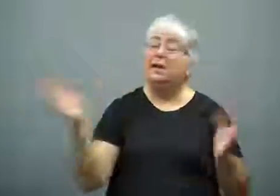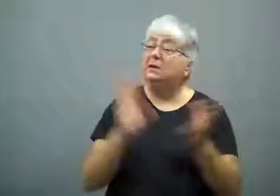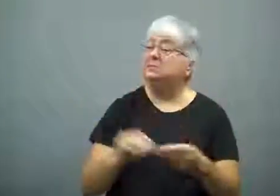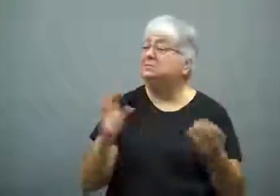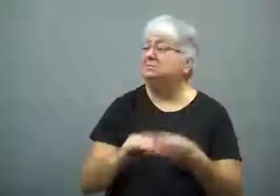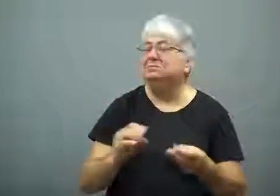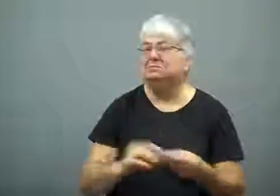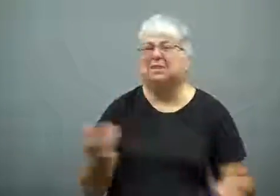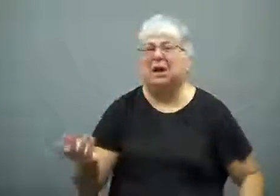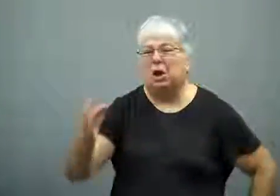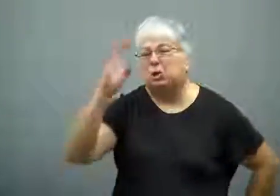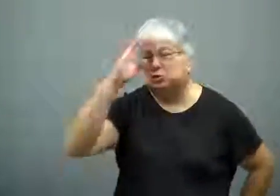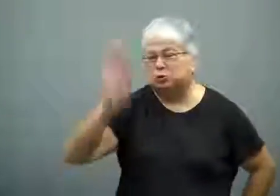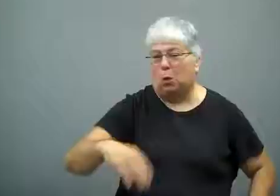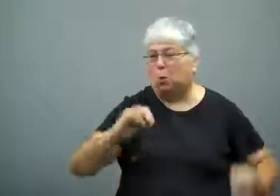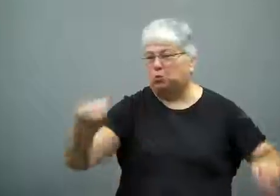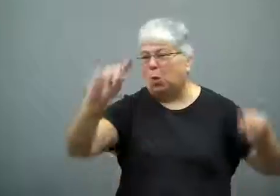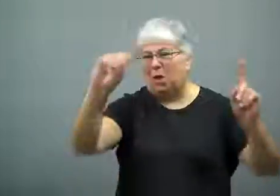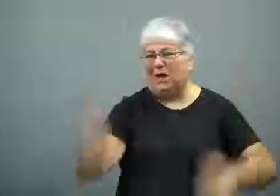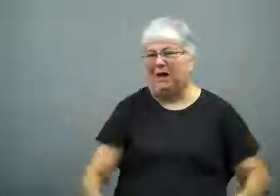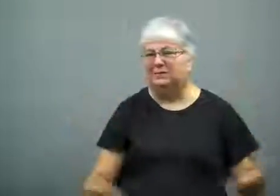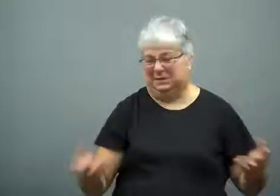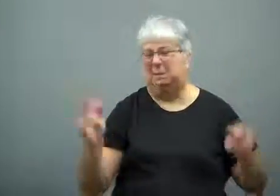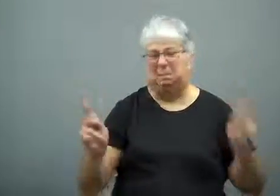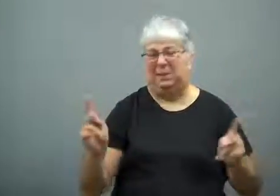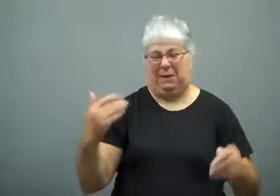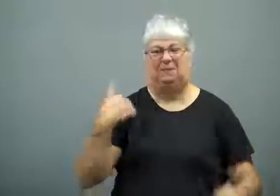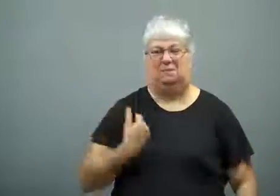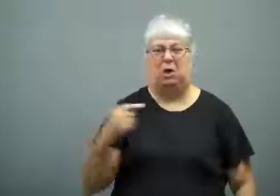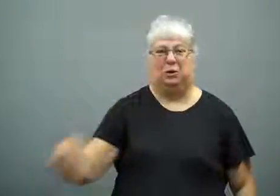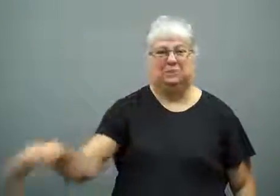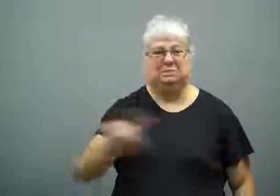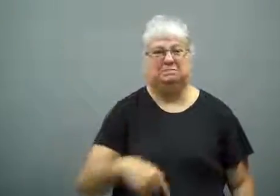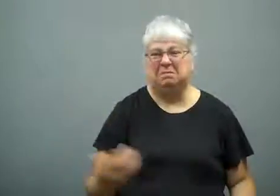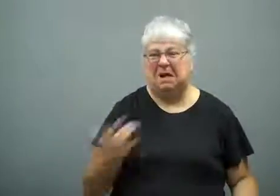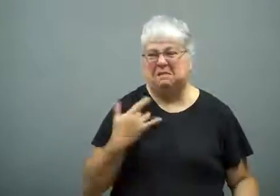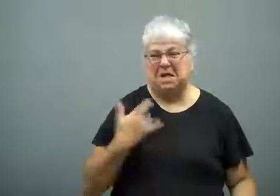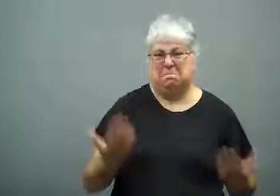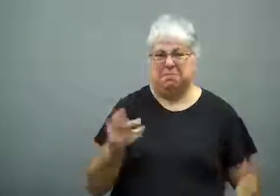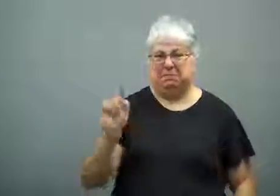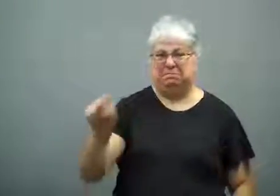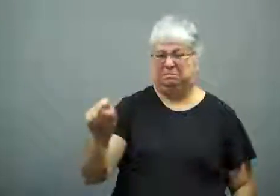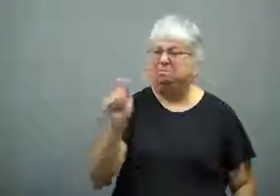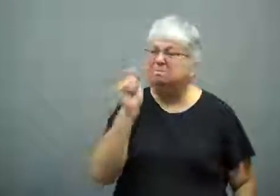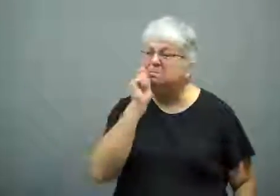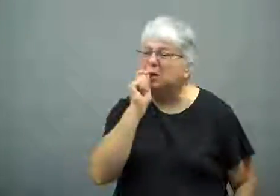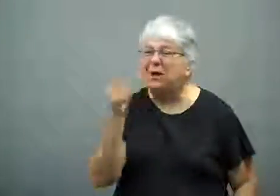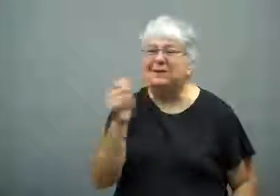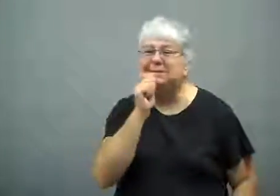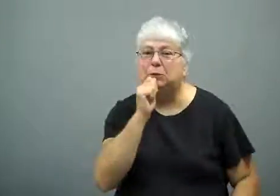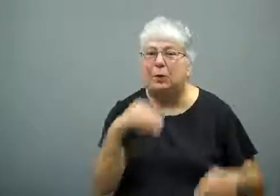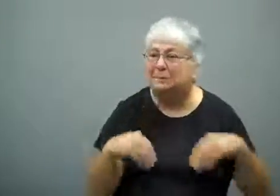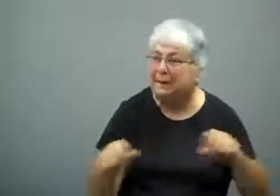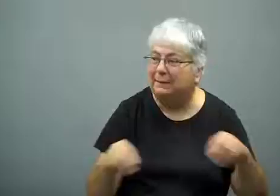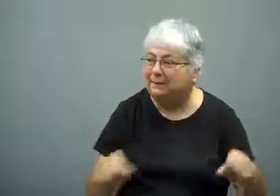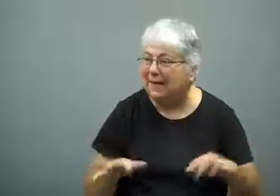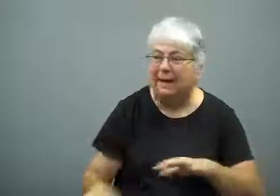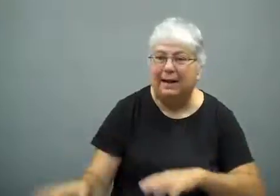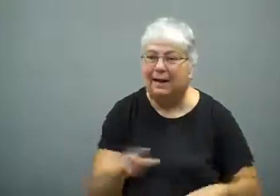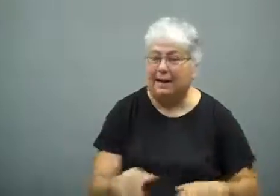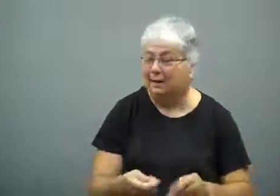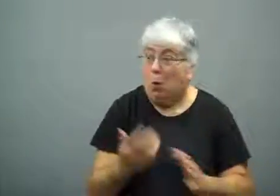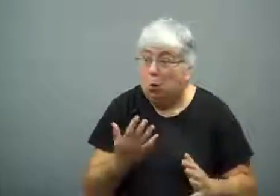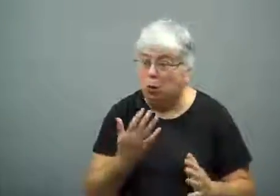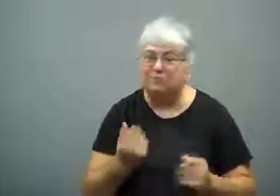He said, "You know there was no lightning, this fire was caused by humans."